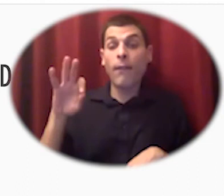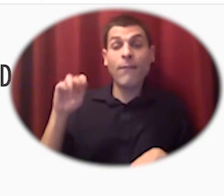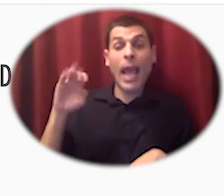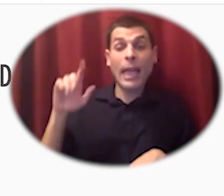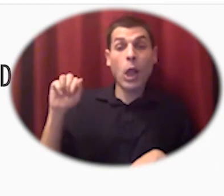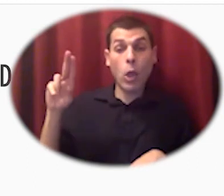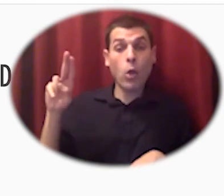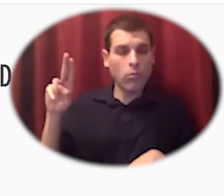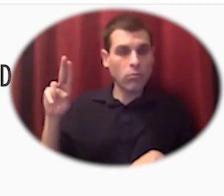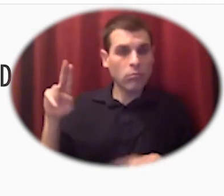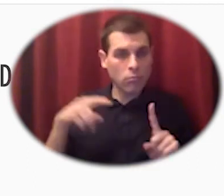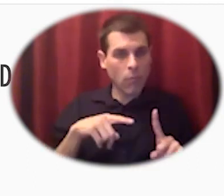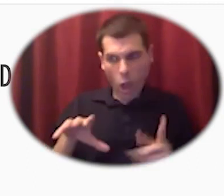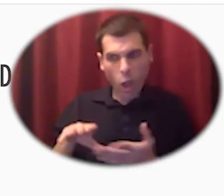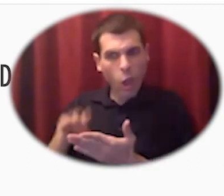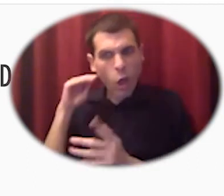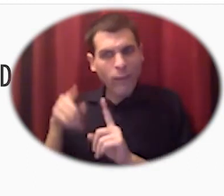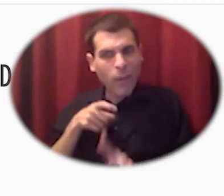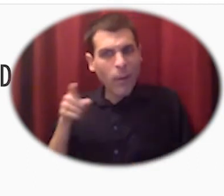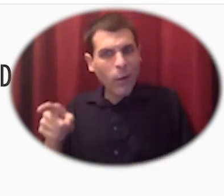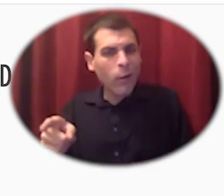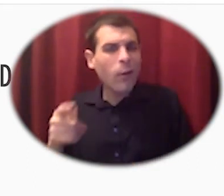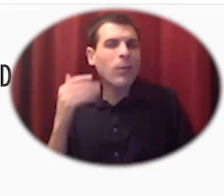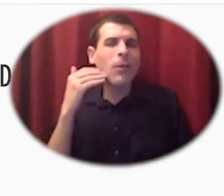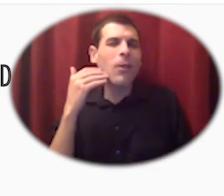and the reliance of some of these operations on